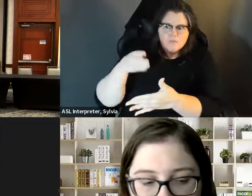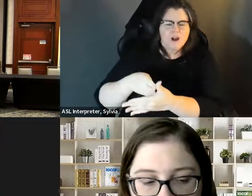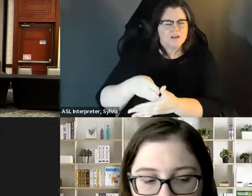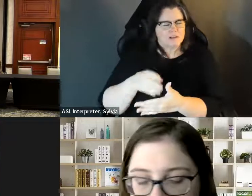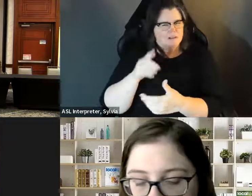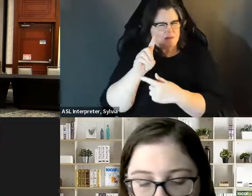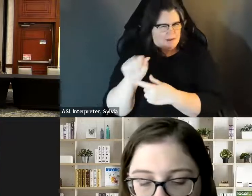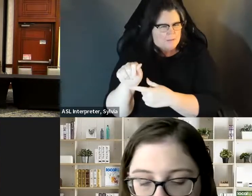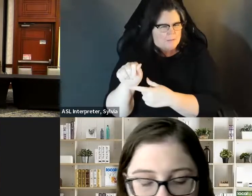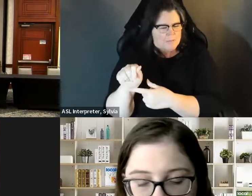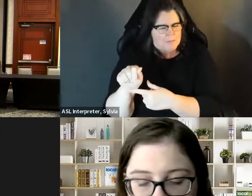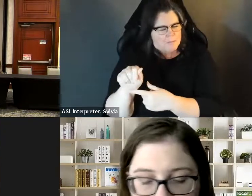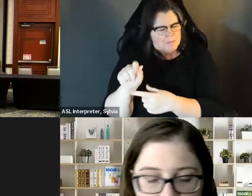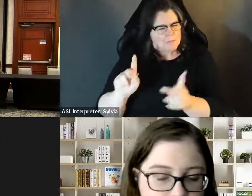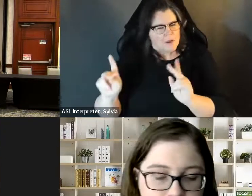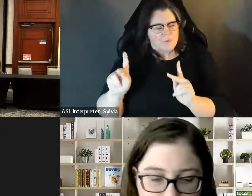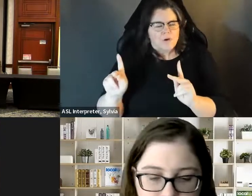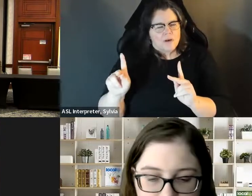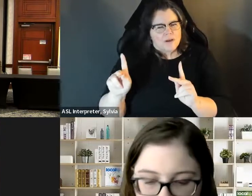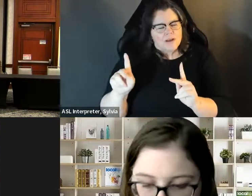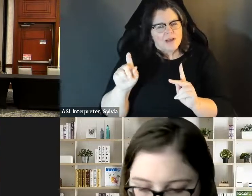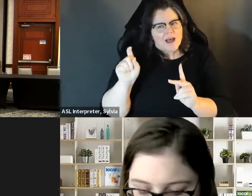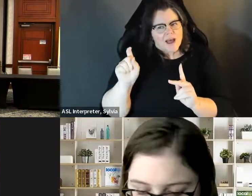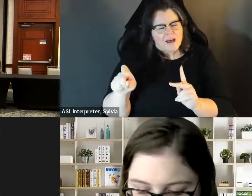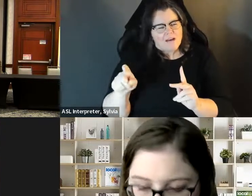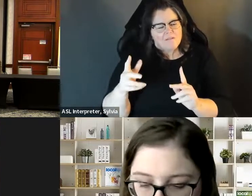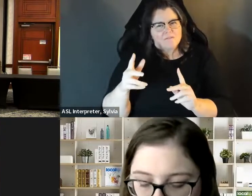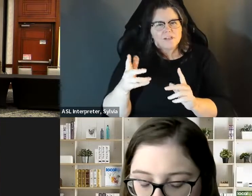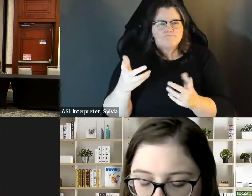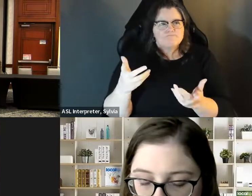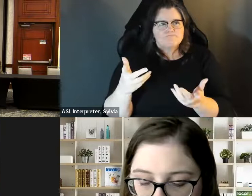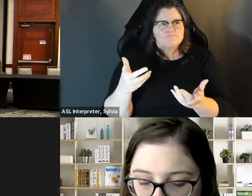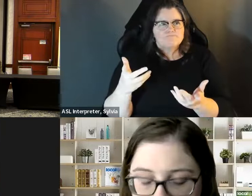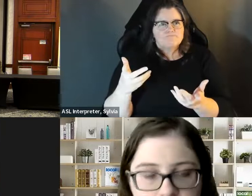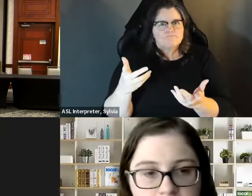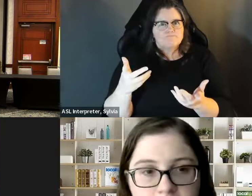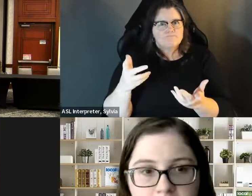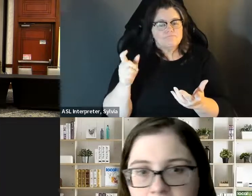attitudes and try to disspell the myths and the prejudices that they have in their mind and